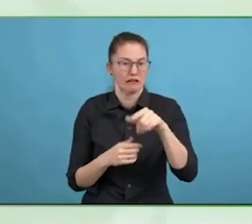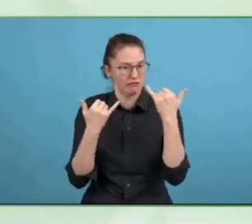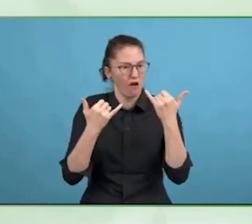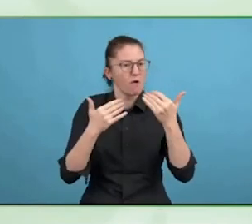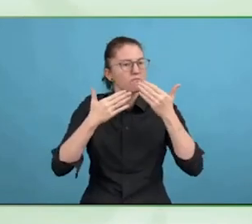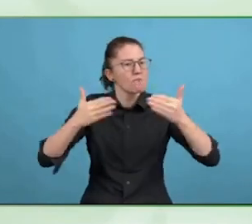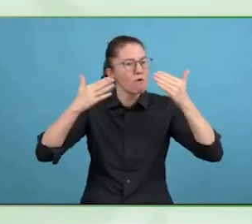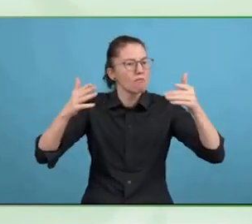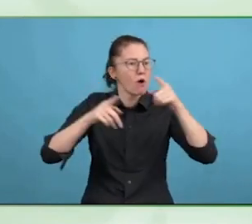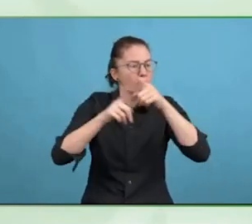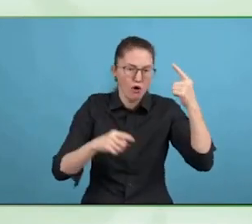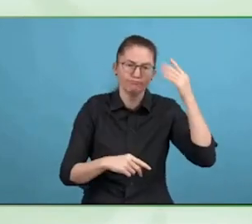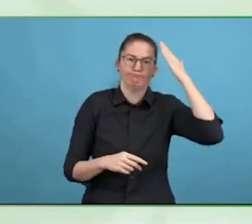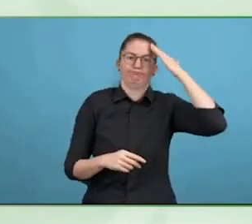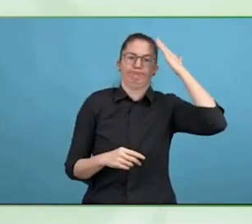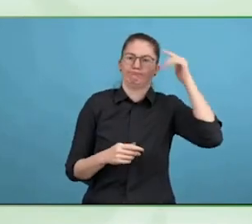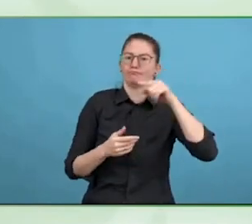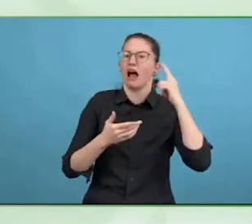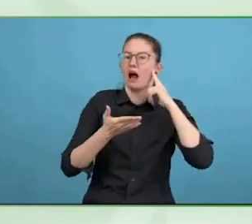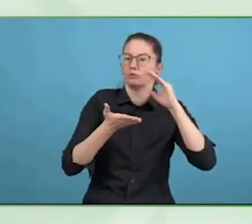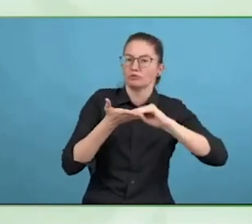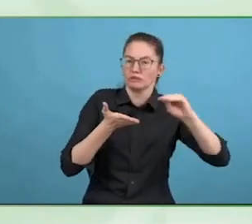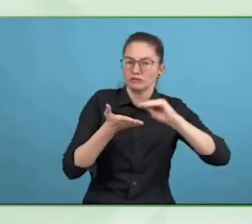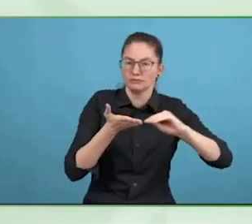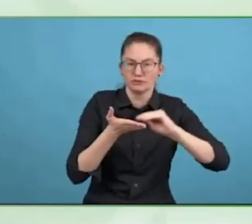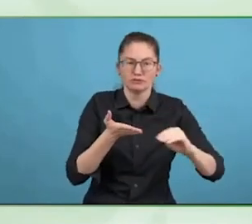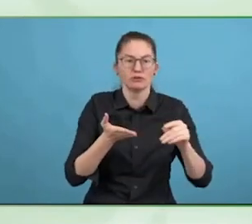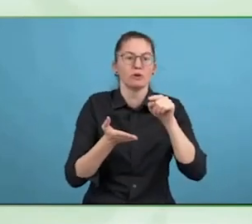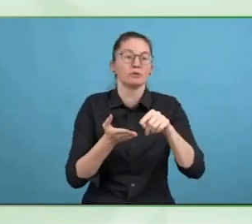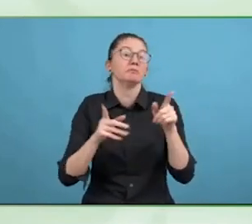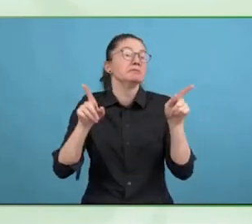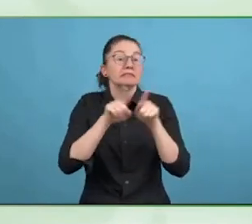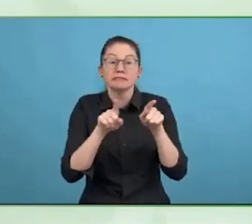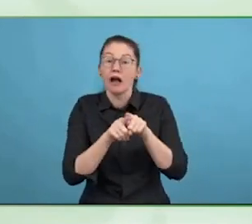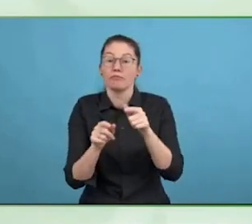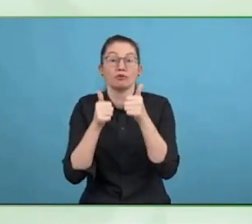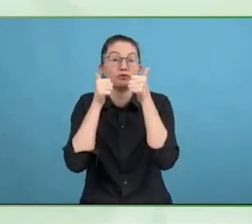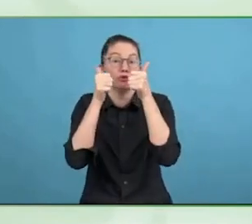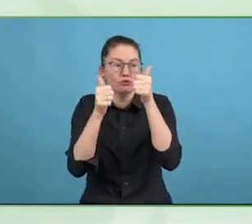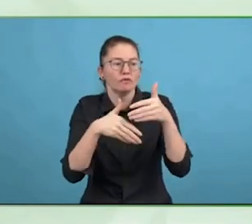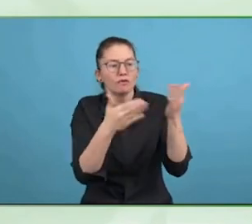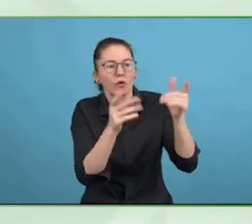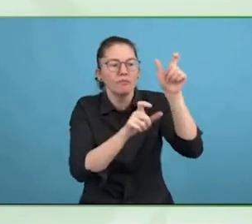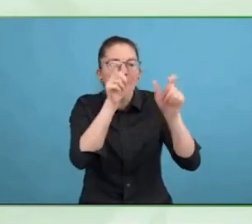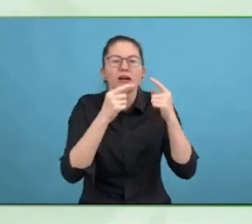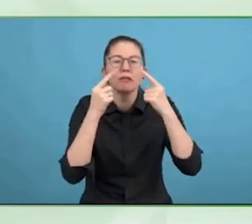a global environment and making everyone can consume content. Those are things we are paying a lot of attention to.